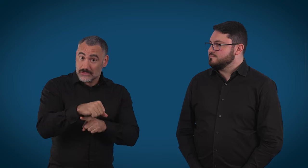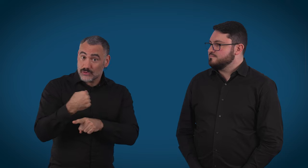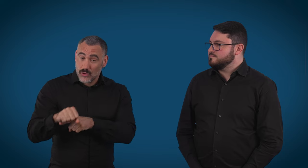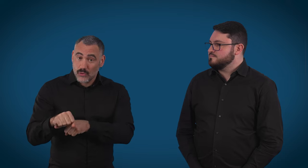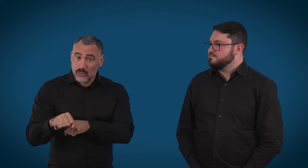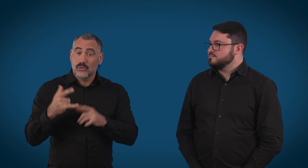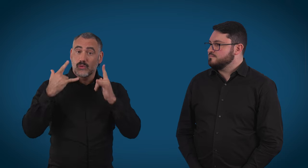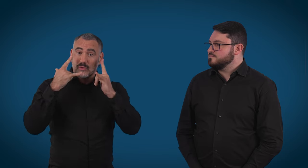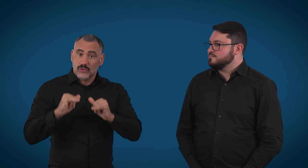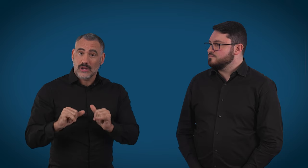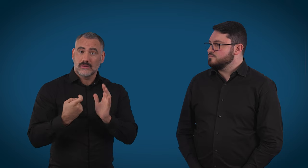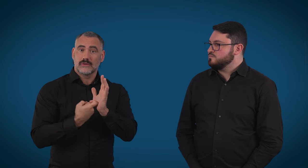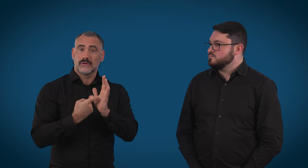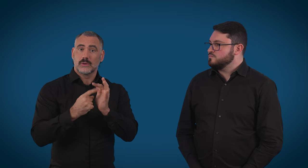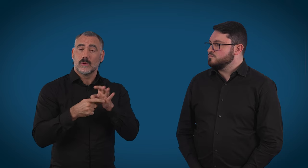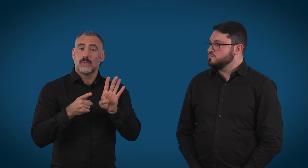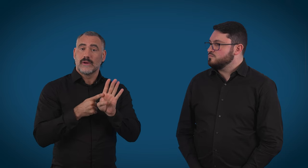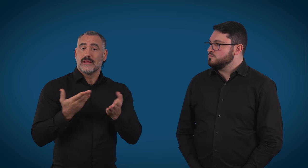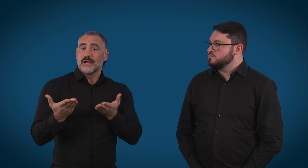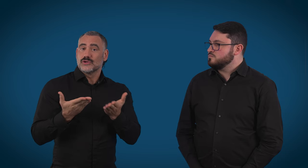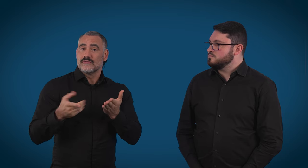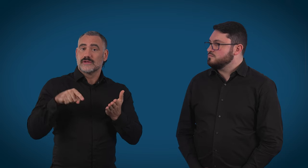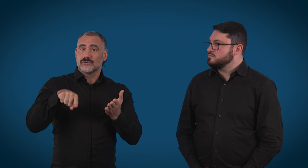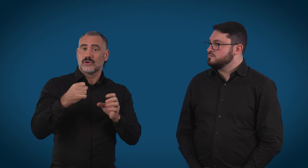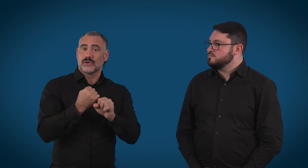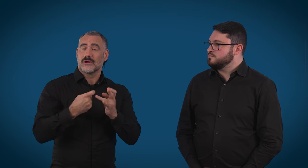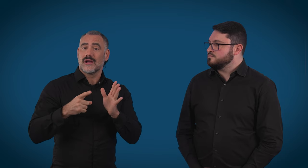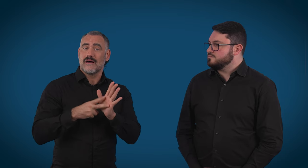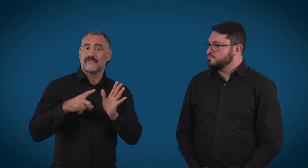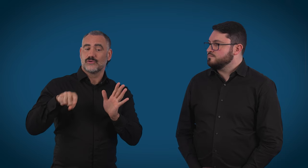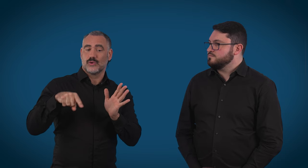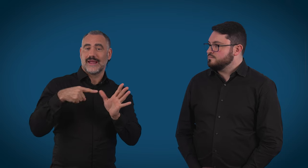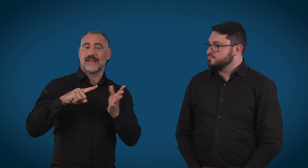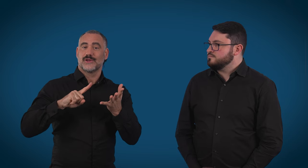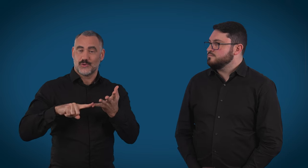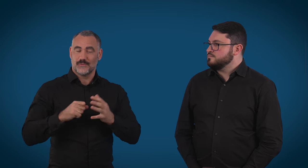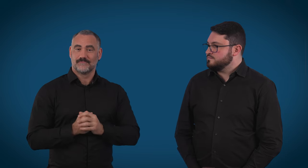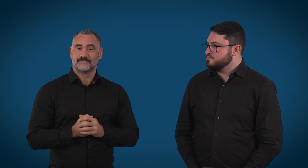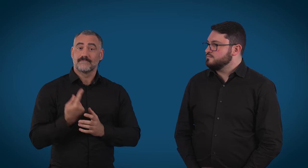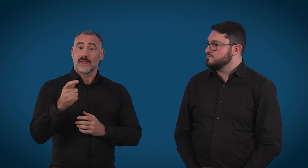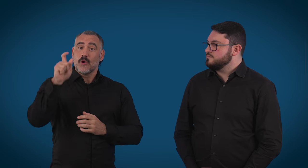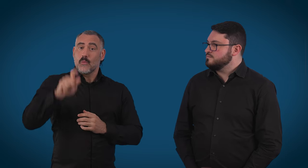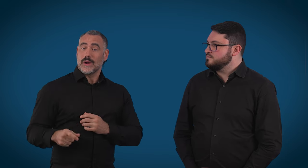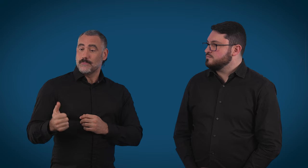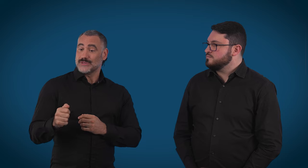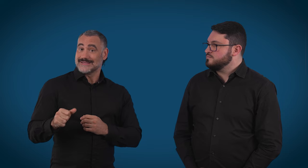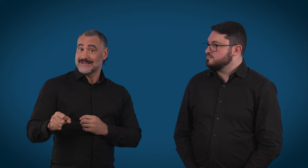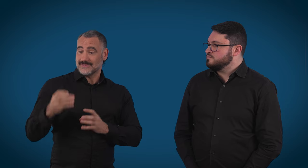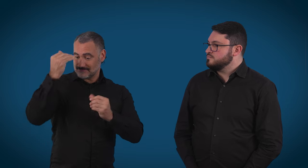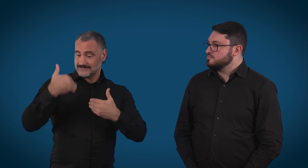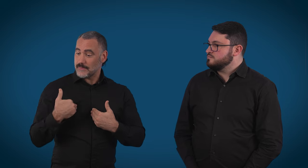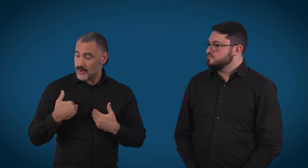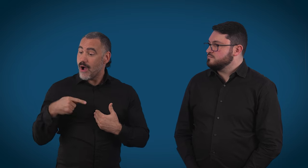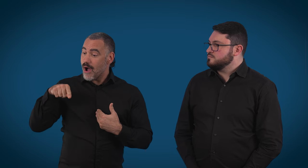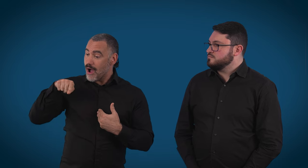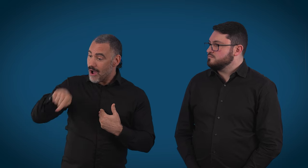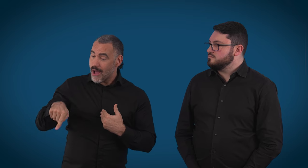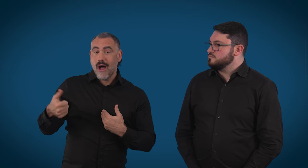more at relayservice.gov.au Somebody has texted through as well on 0467 842 722,